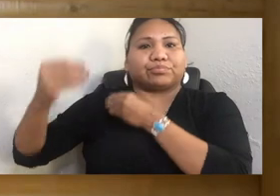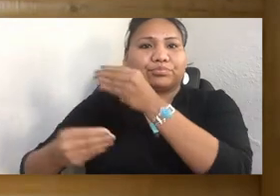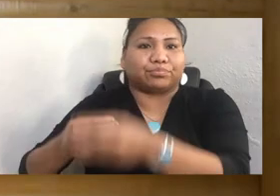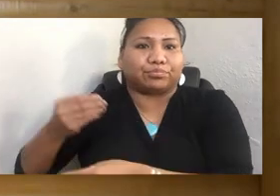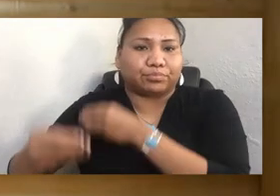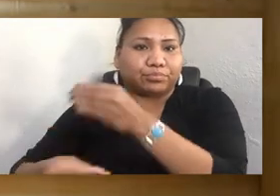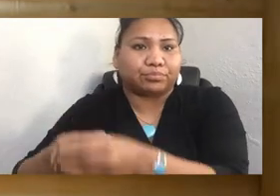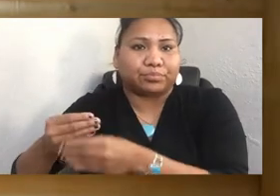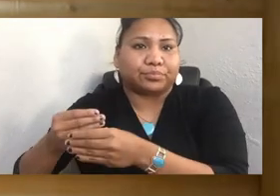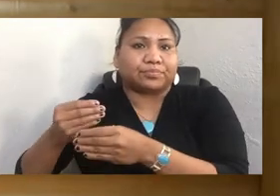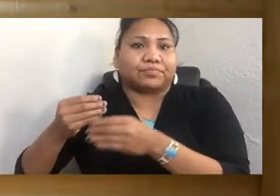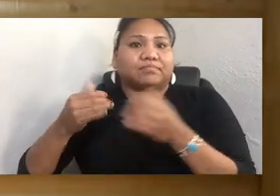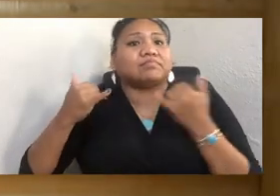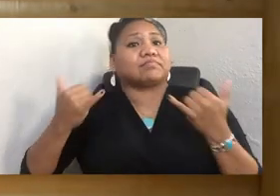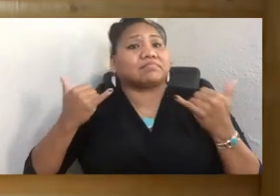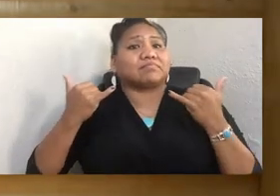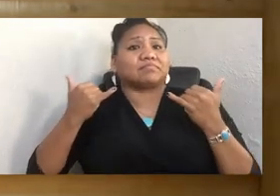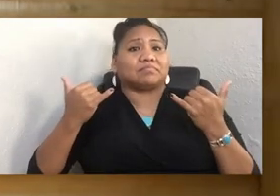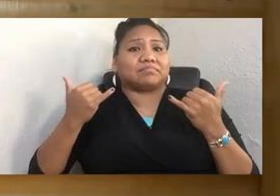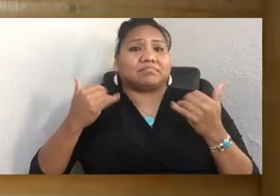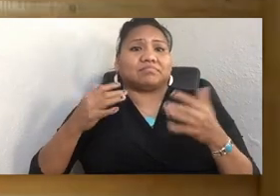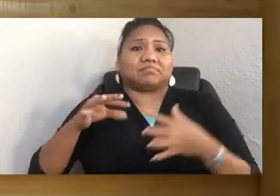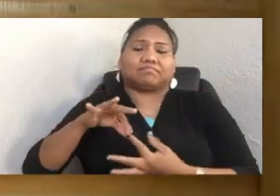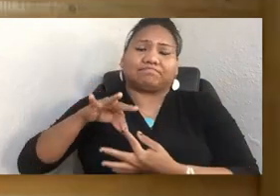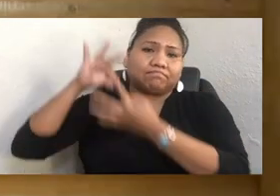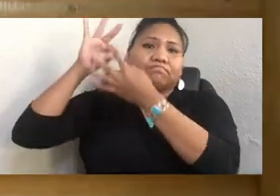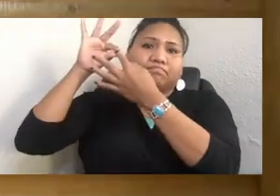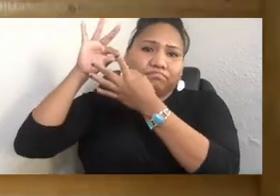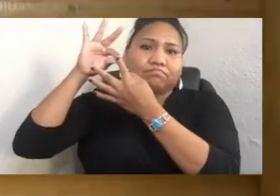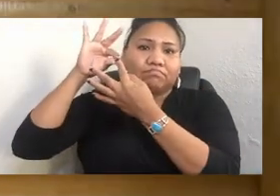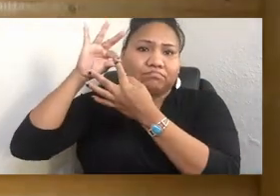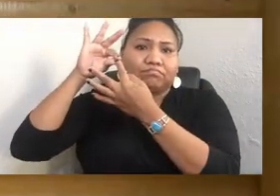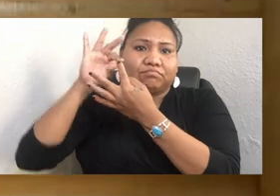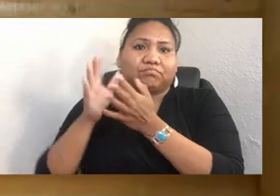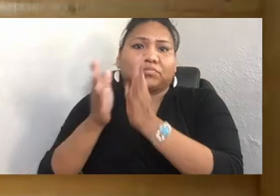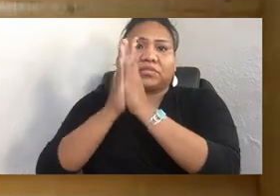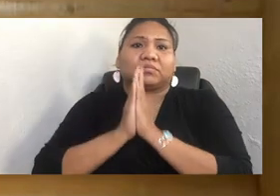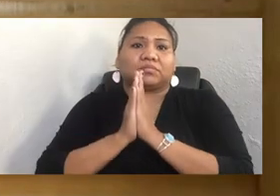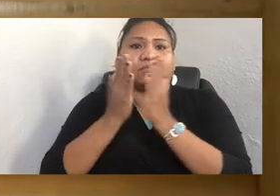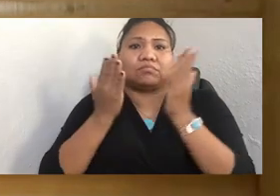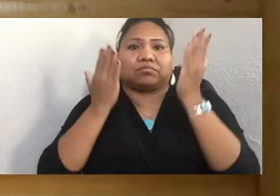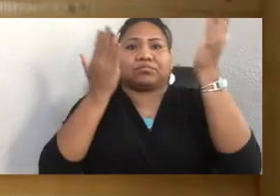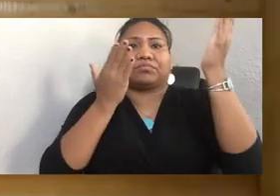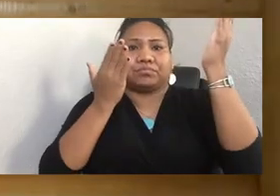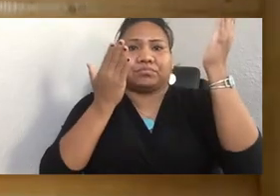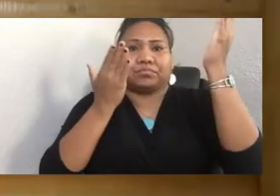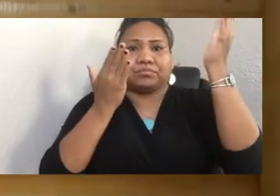Today is a day special. We ask the Creator to bless each and every one of you,